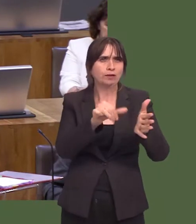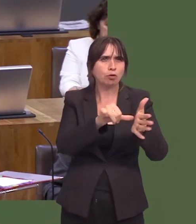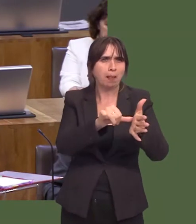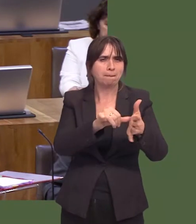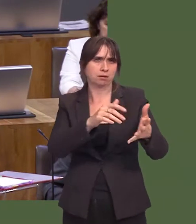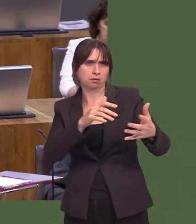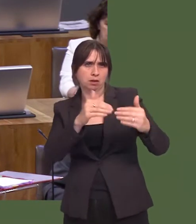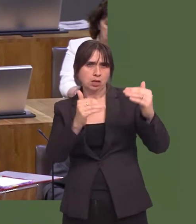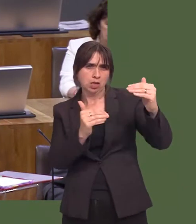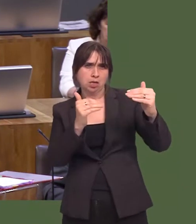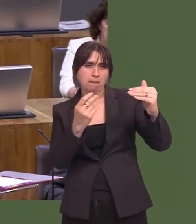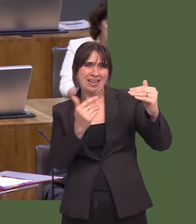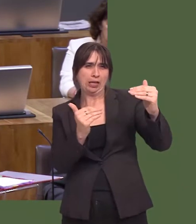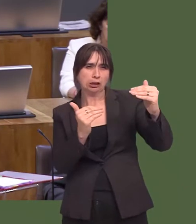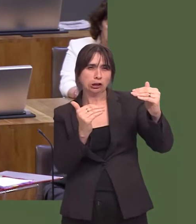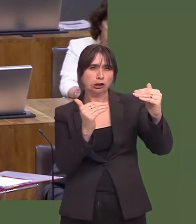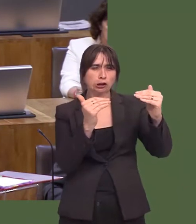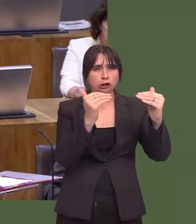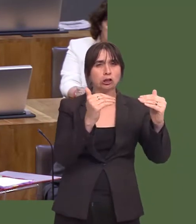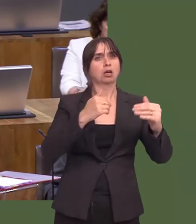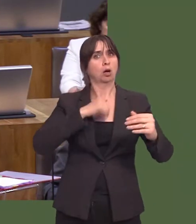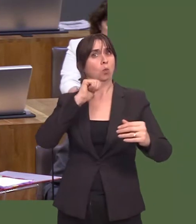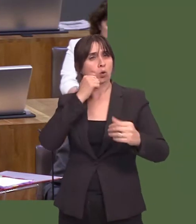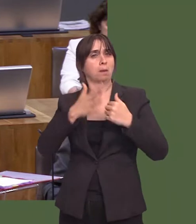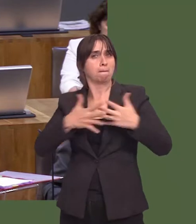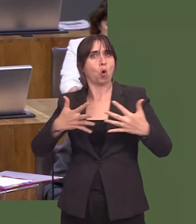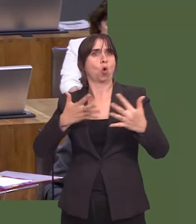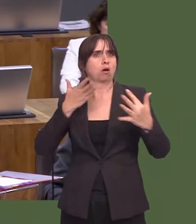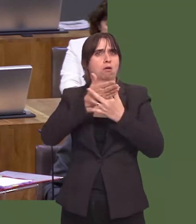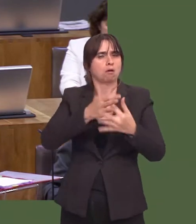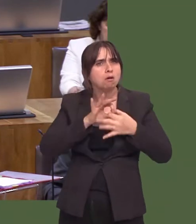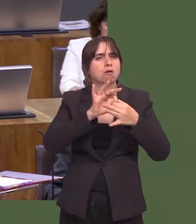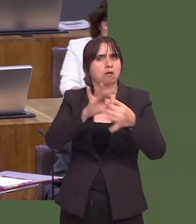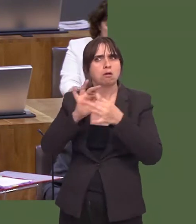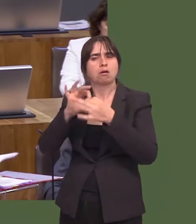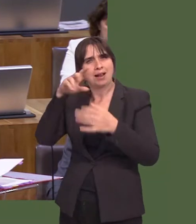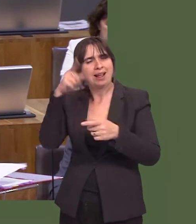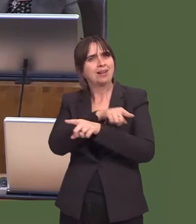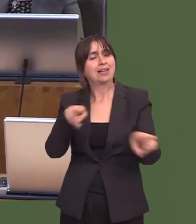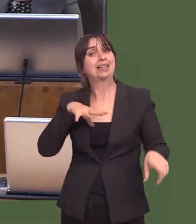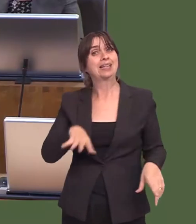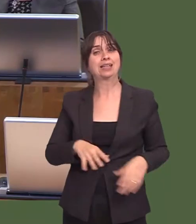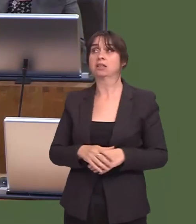and we will not shy away from taking firm action with these organisations if that is what is necessary. Leanne Wood: No guarantees.